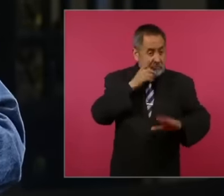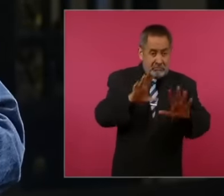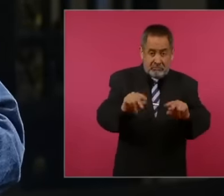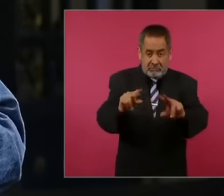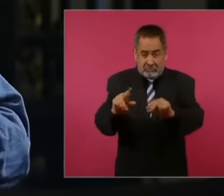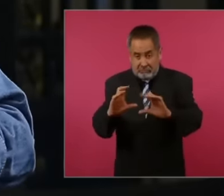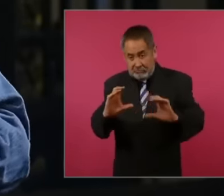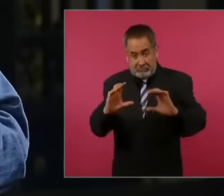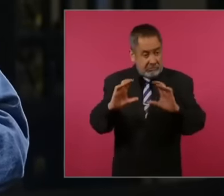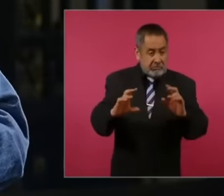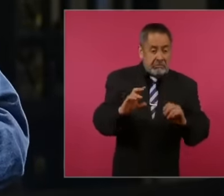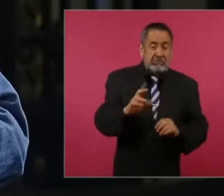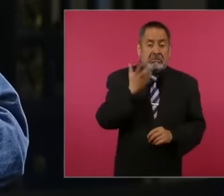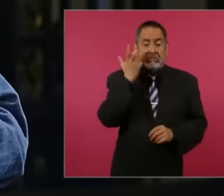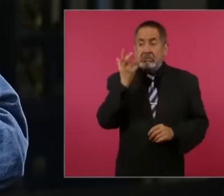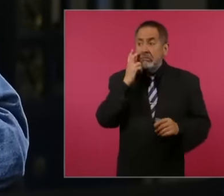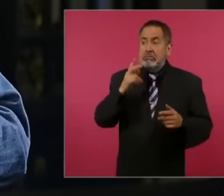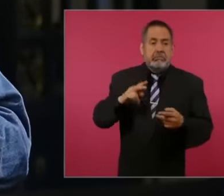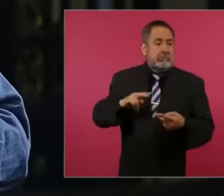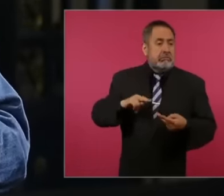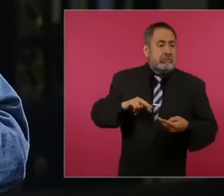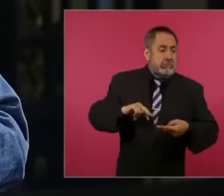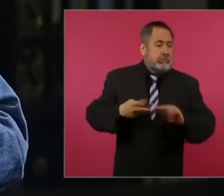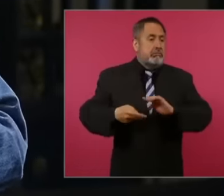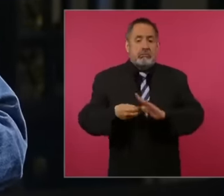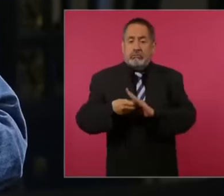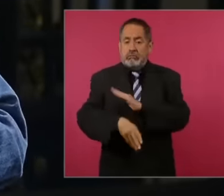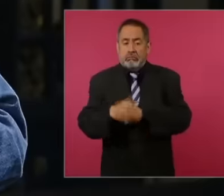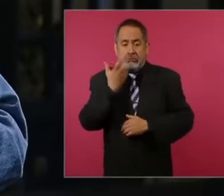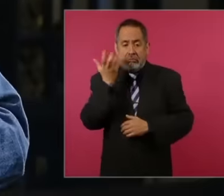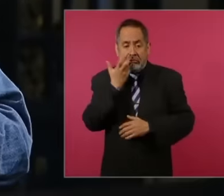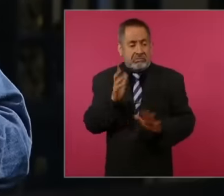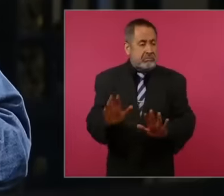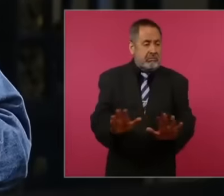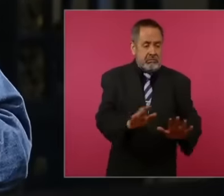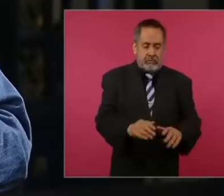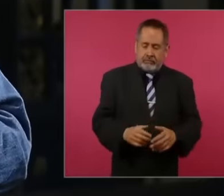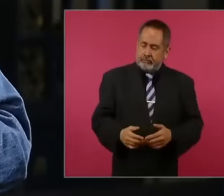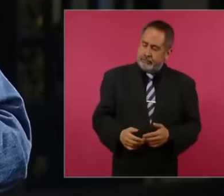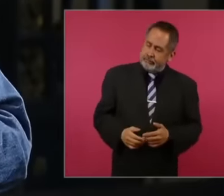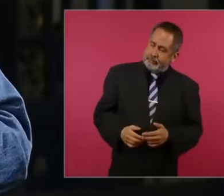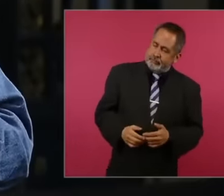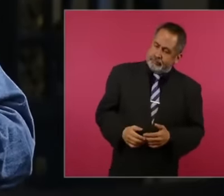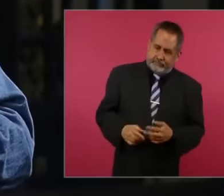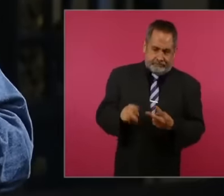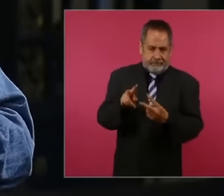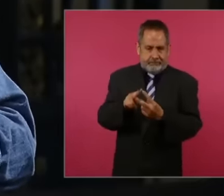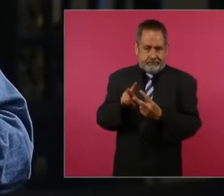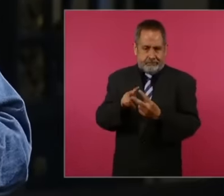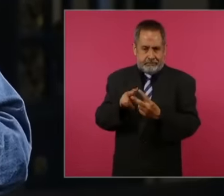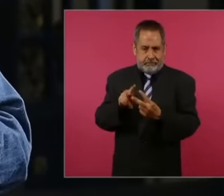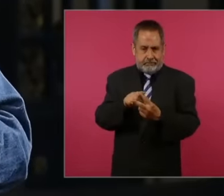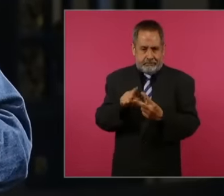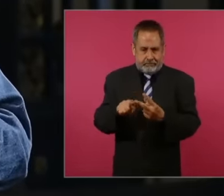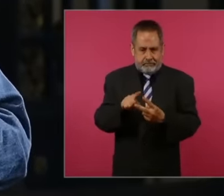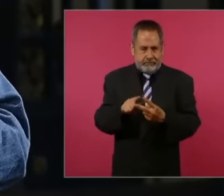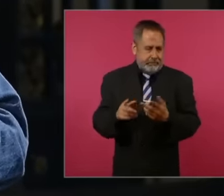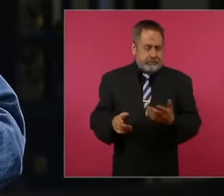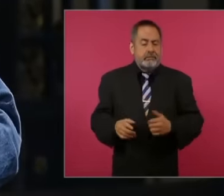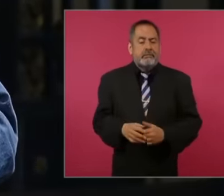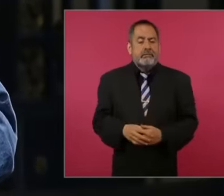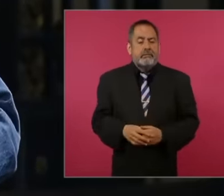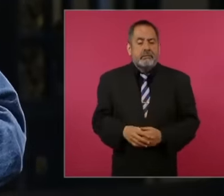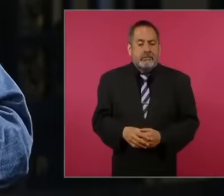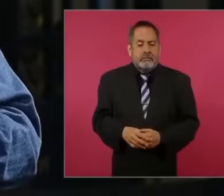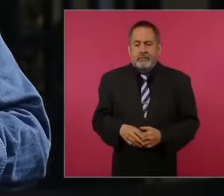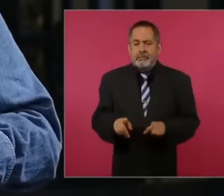these two phrases are going to change the election because they come up precisely to this story that was lived two